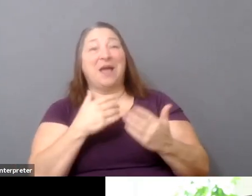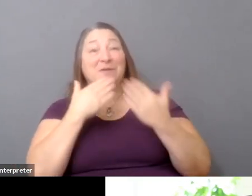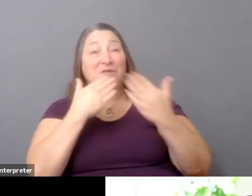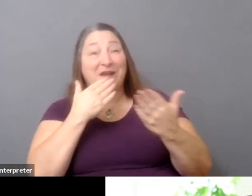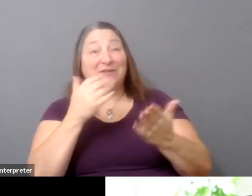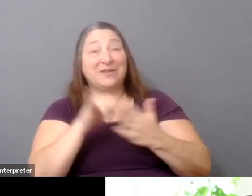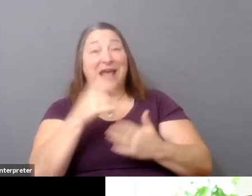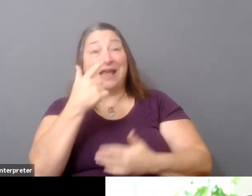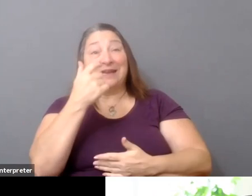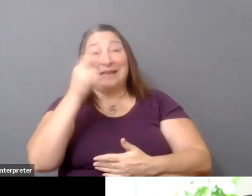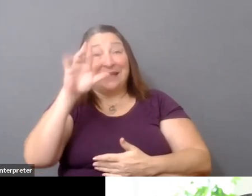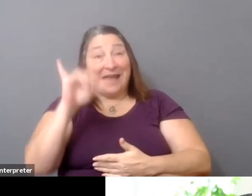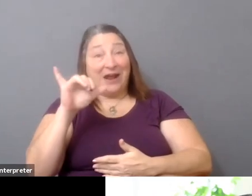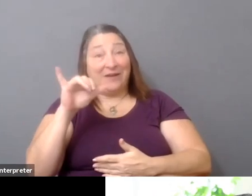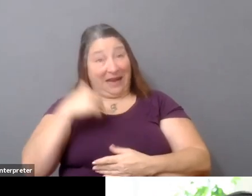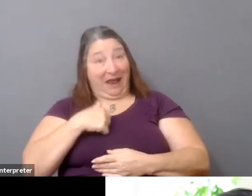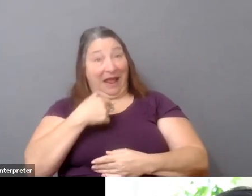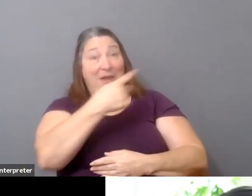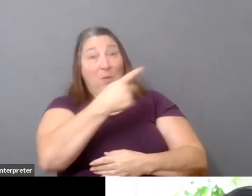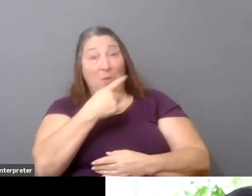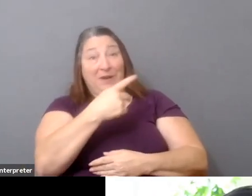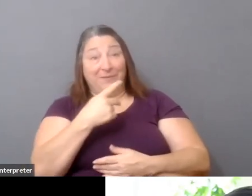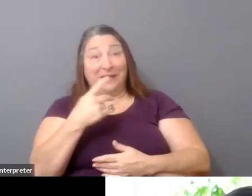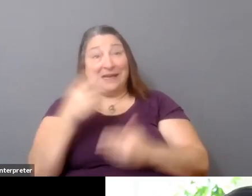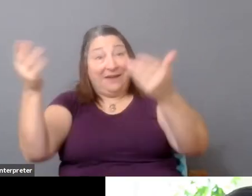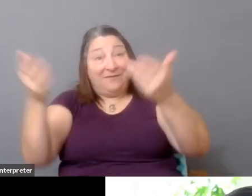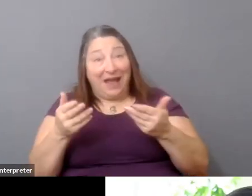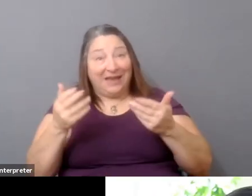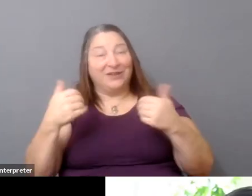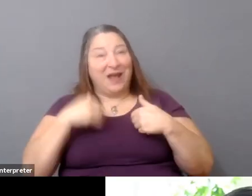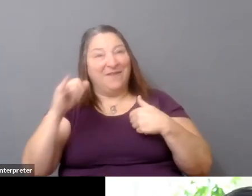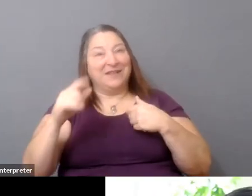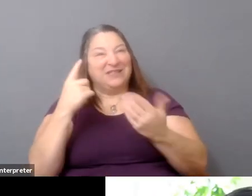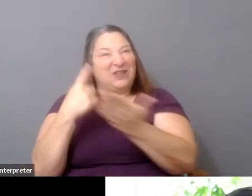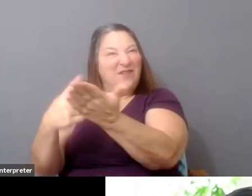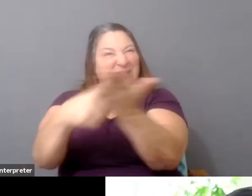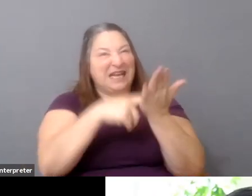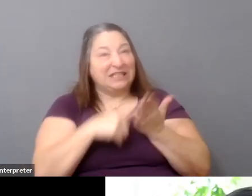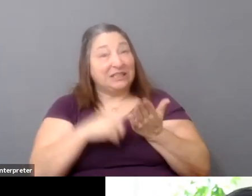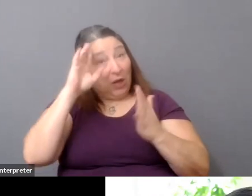a conversation which hopefully everyone listening can participate and will participate in as well.